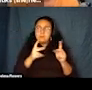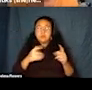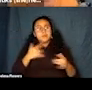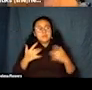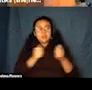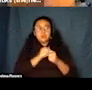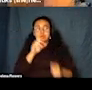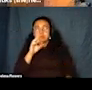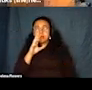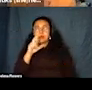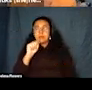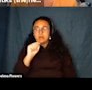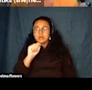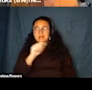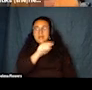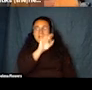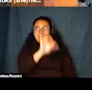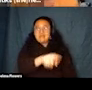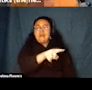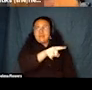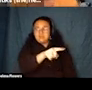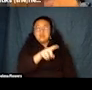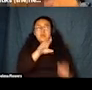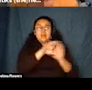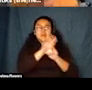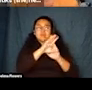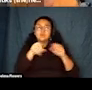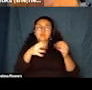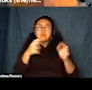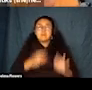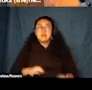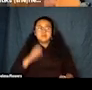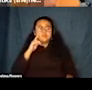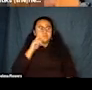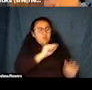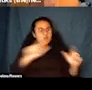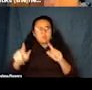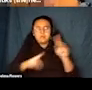So the first point with the carrot is that access brings benefits to all. So in addition to the fact that we should be doing this